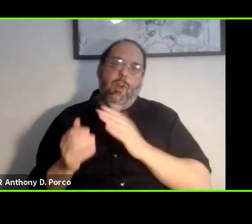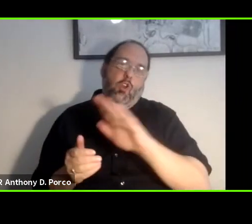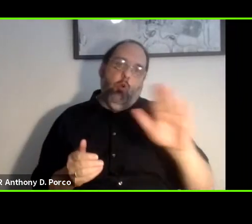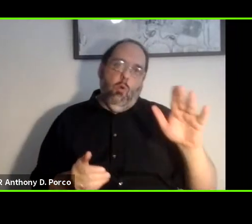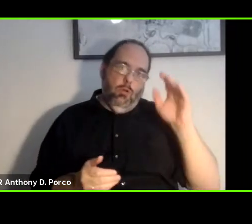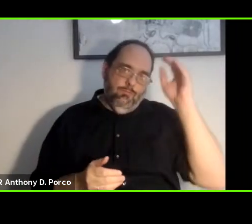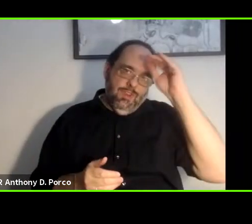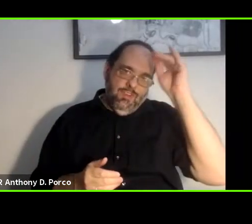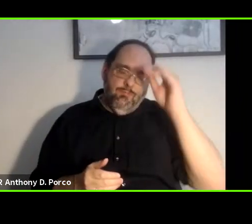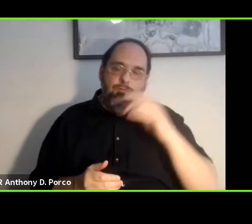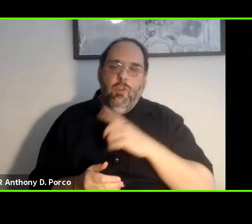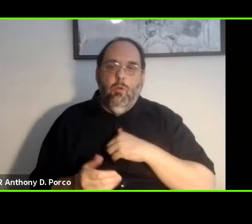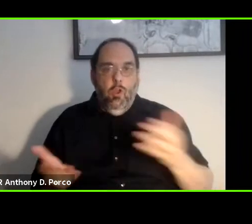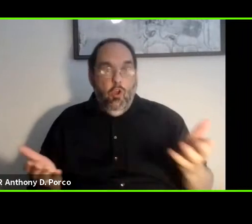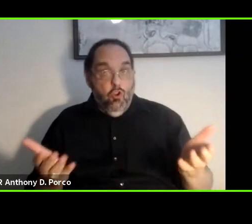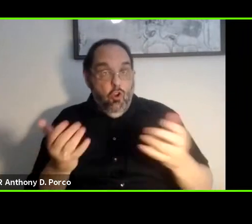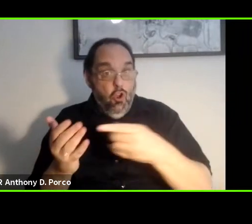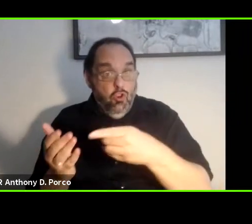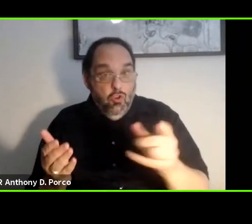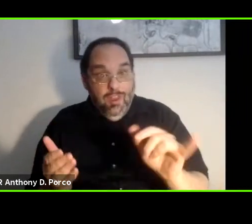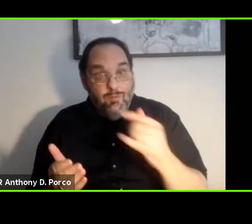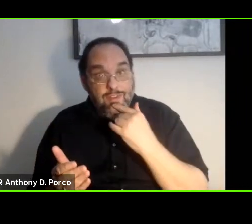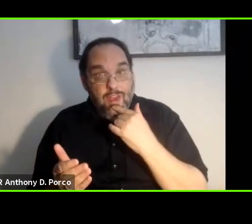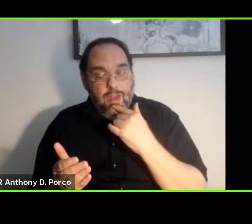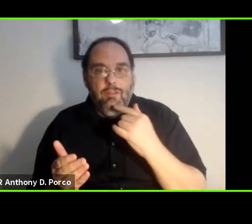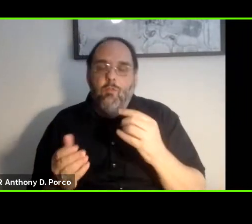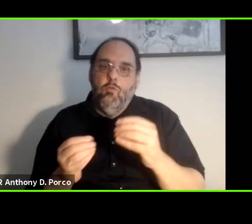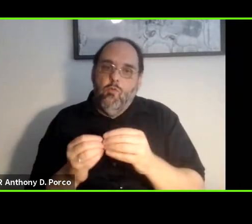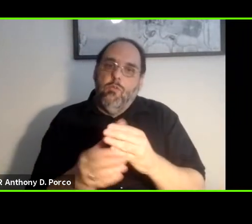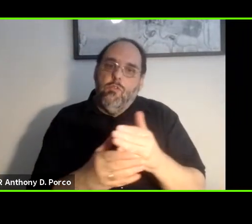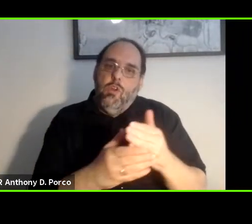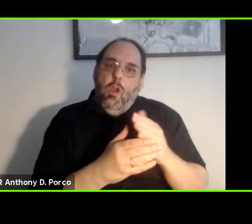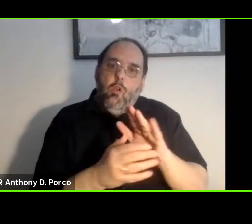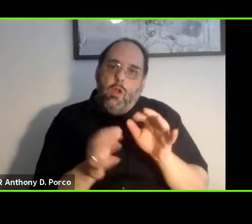We encourage you, as was said, to further share your comments and ideas